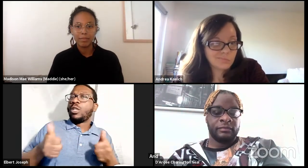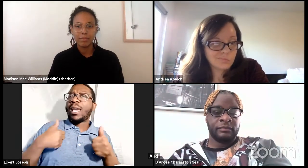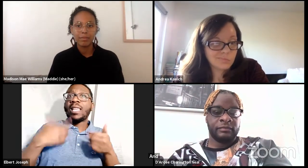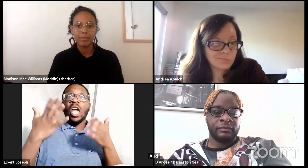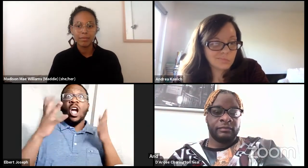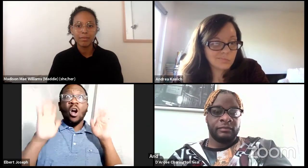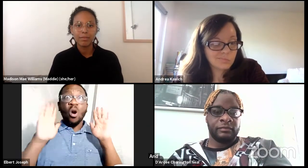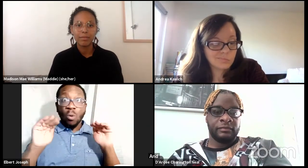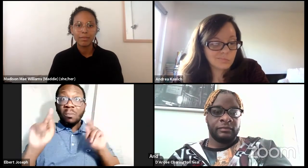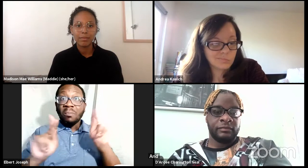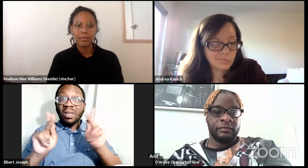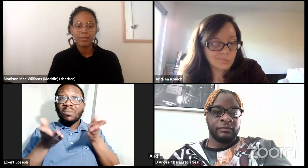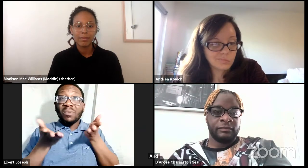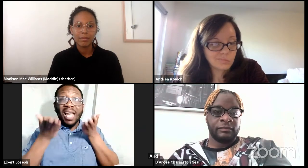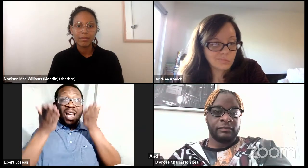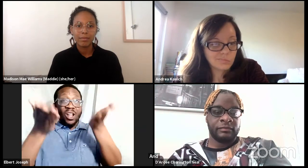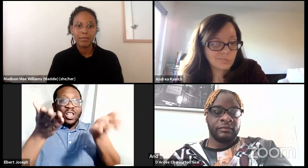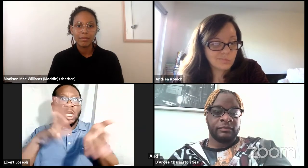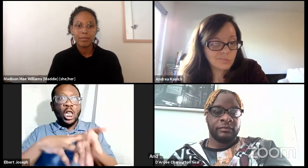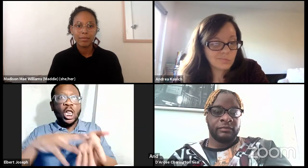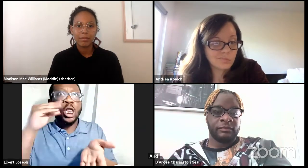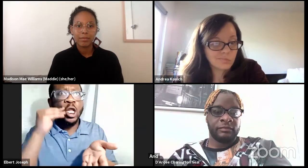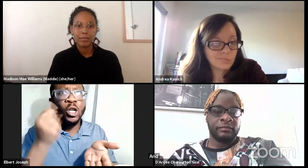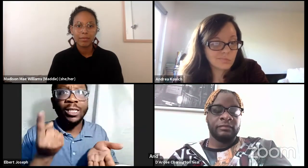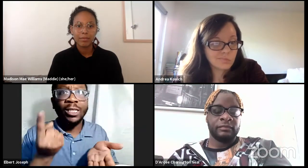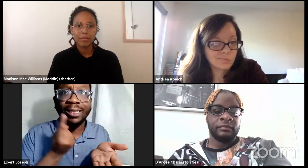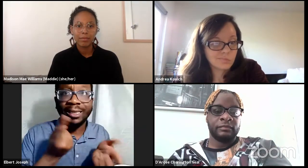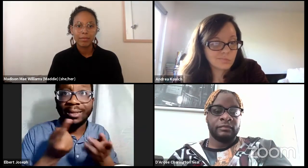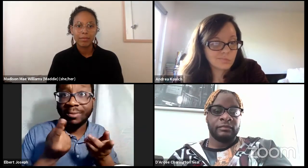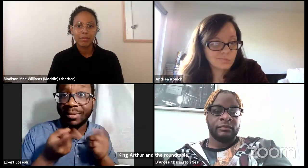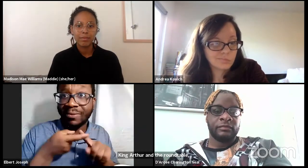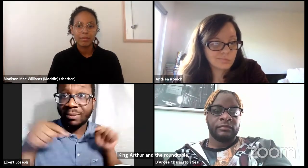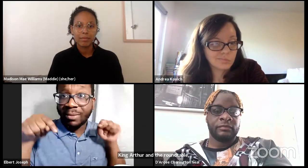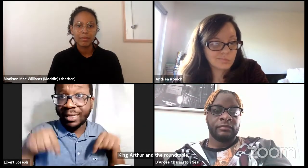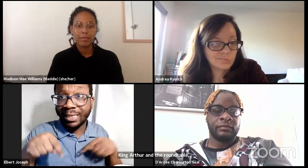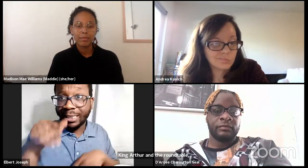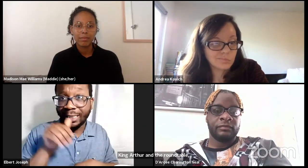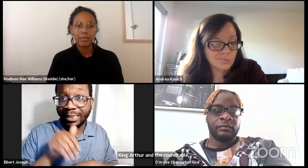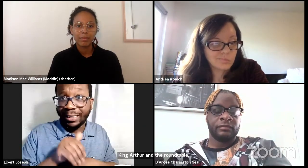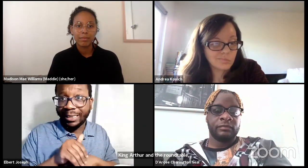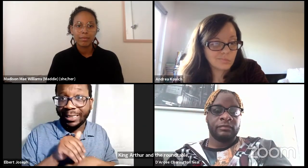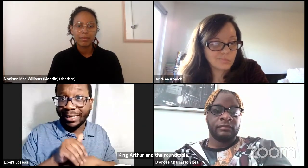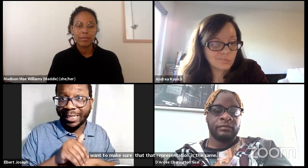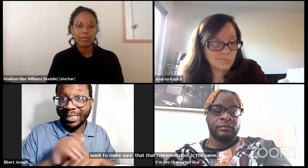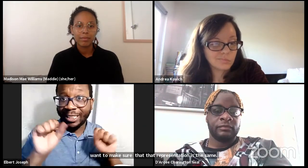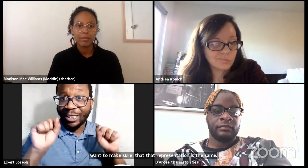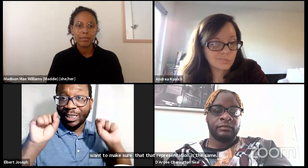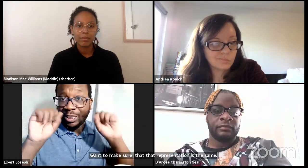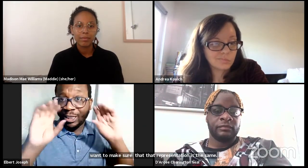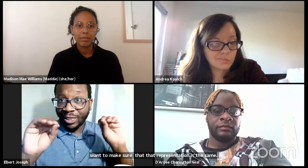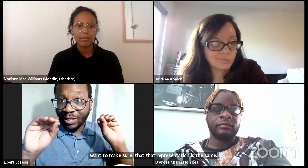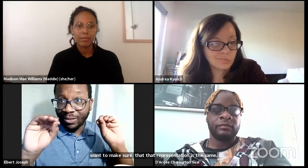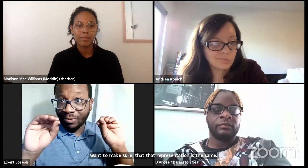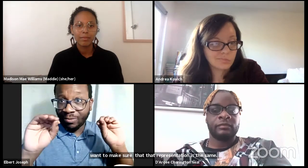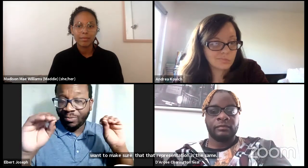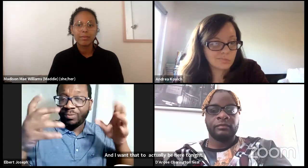So again, I want everyone to feel that we are all the same and we're all here to learn something from tonight's discussion.